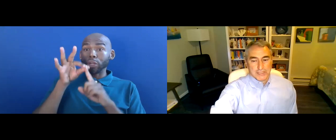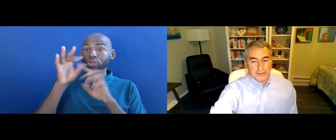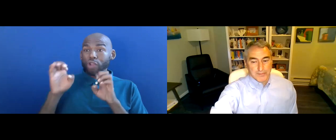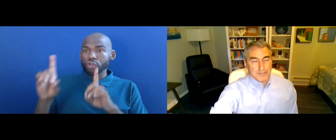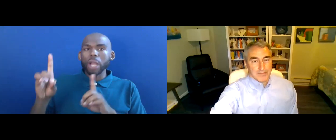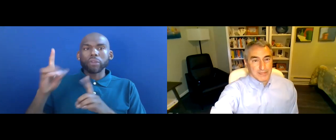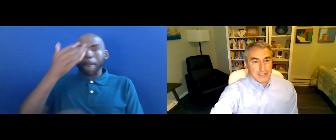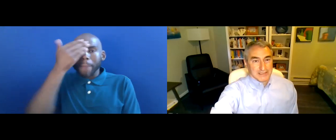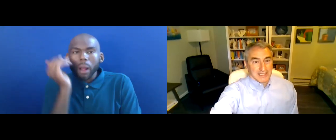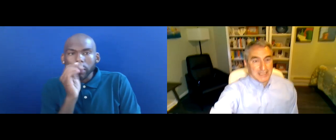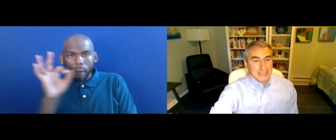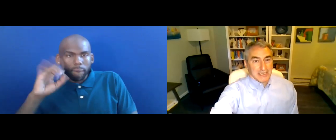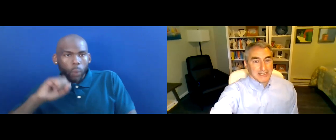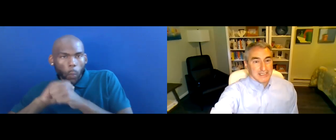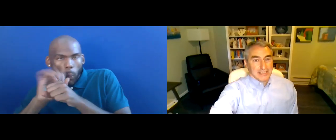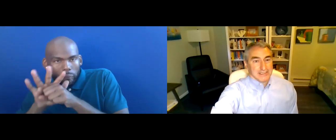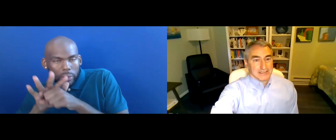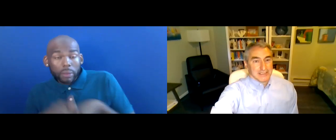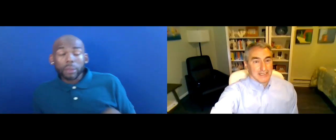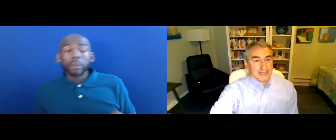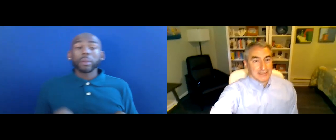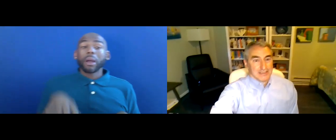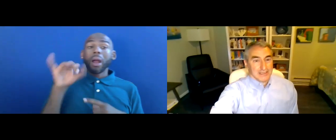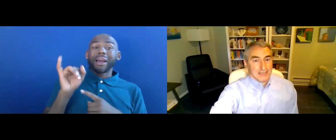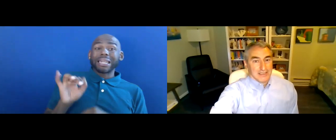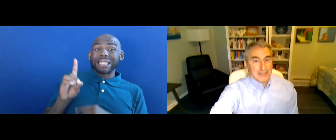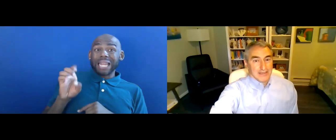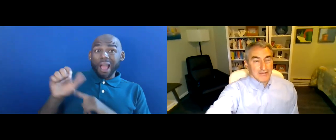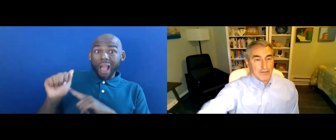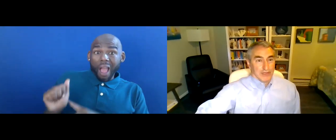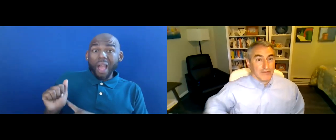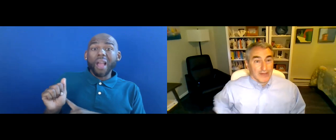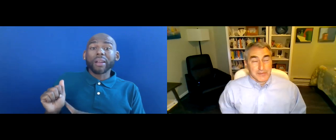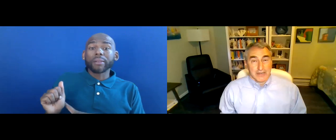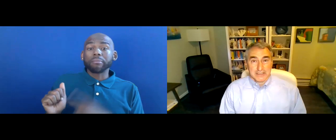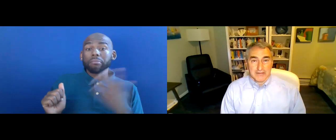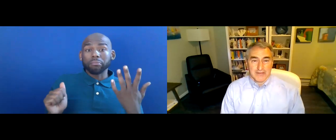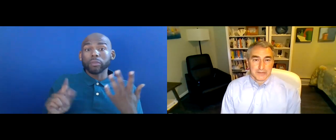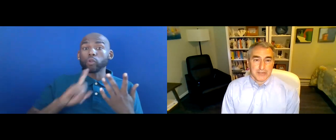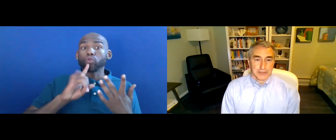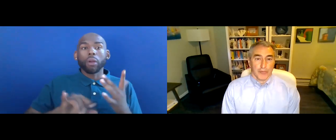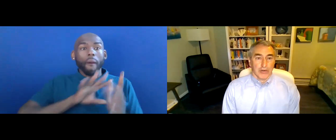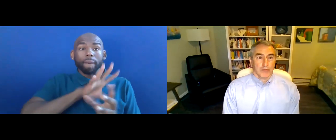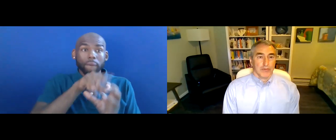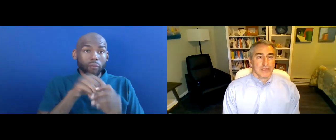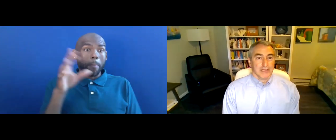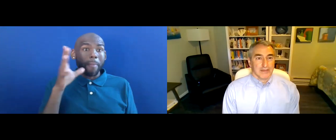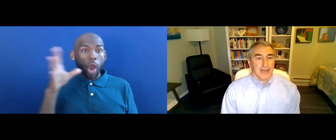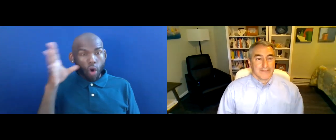WE DO -- BECAUSE IDEA INVOLVES PARENTS, OFFICE OF